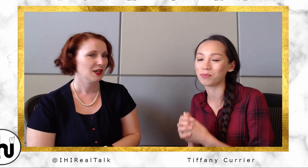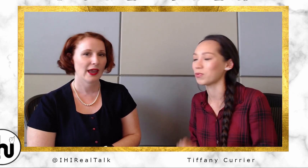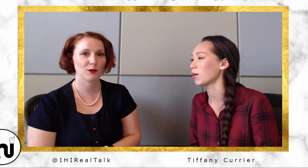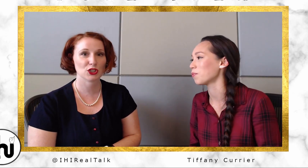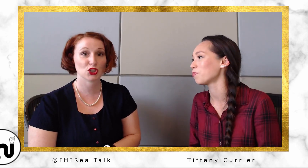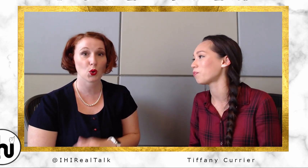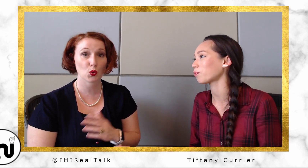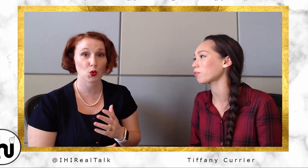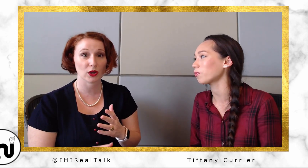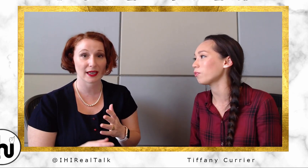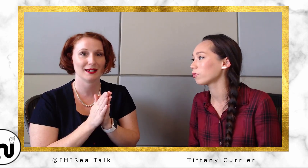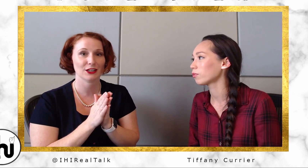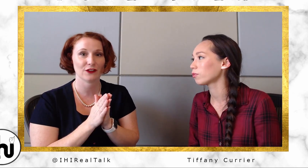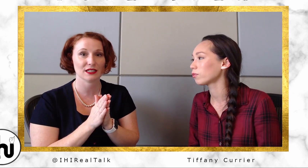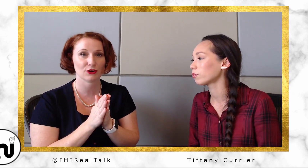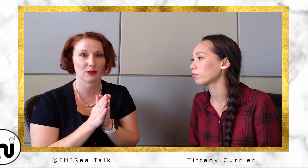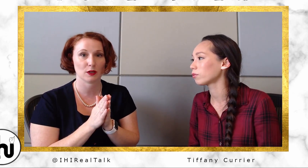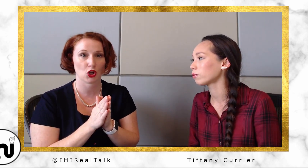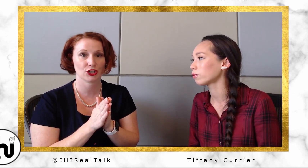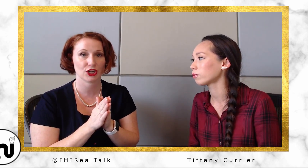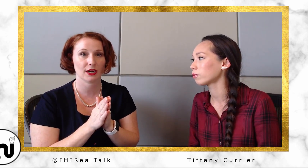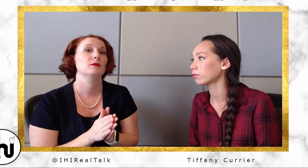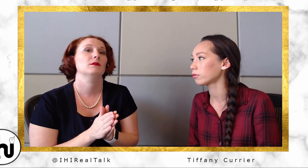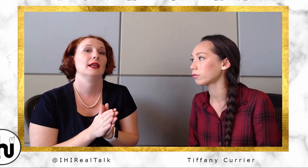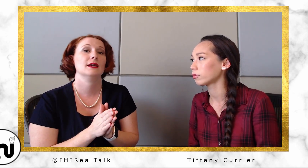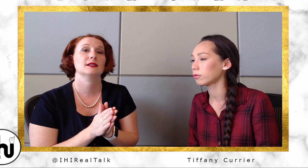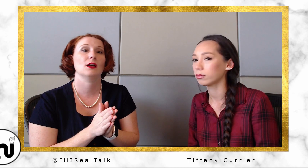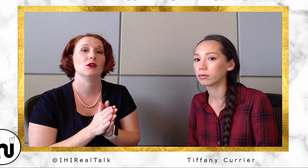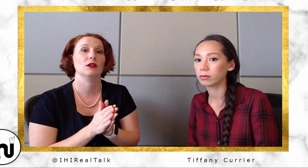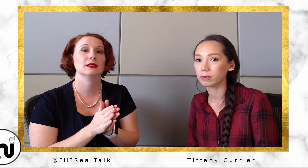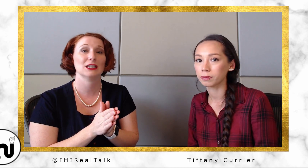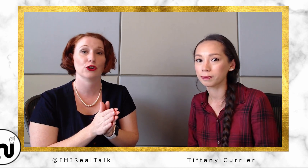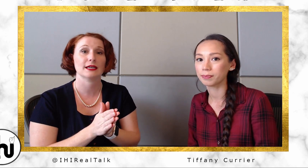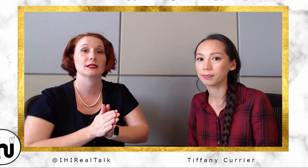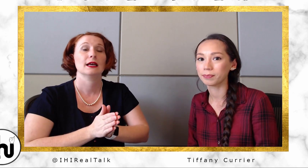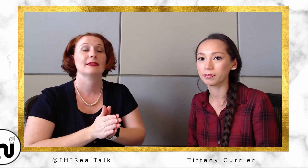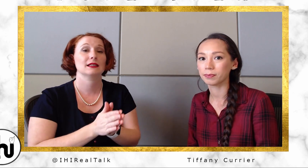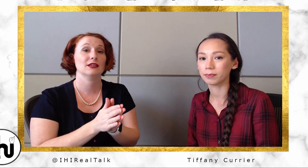Desirée: And what's so cool is, Tiffany is going to be launching an ASL series that's even